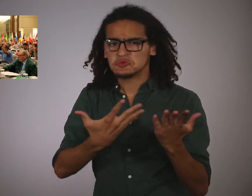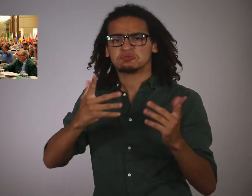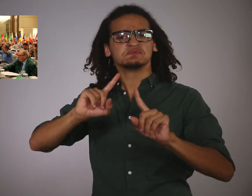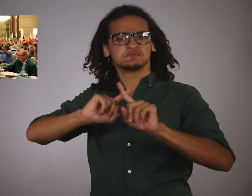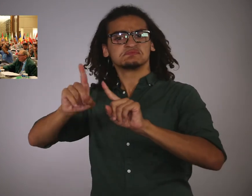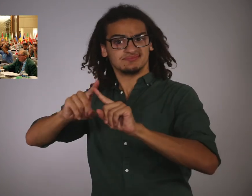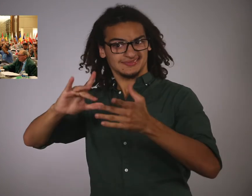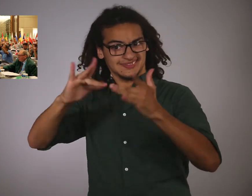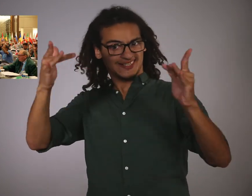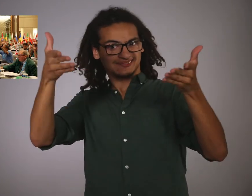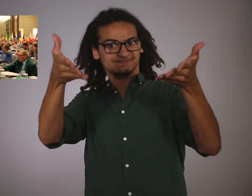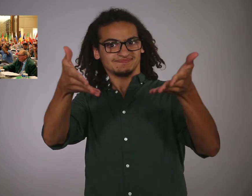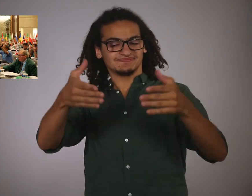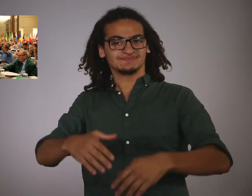fill out forms, and do other businesses online.